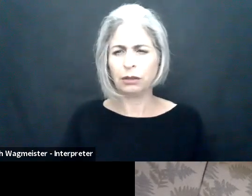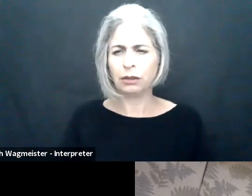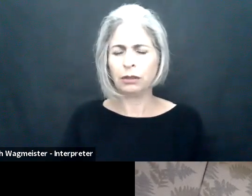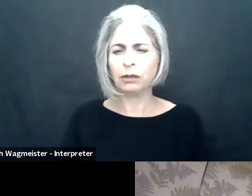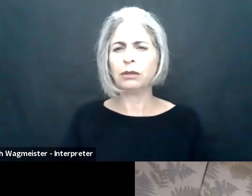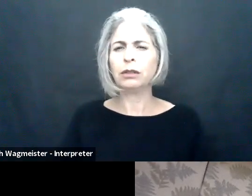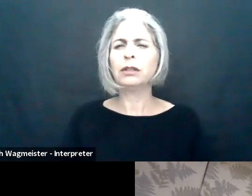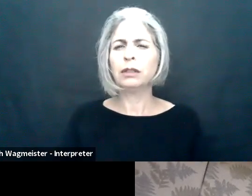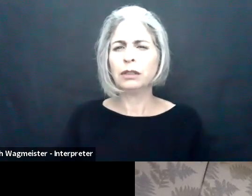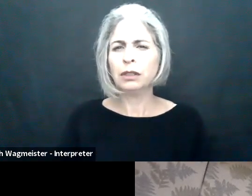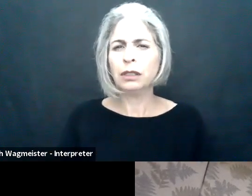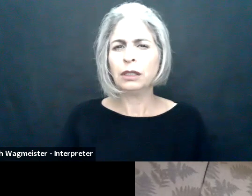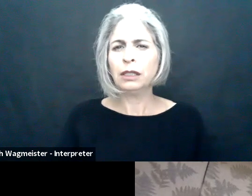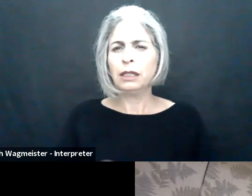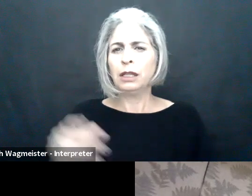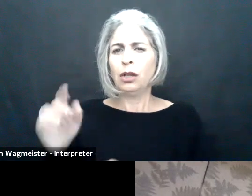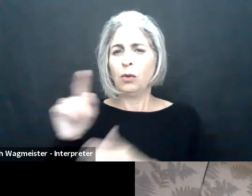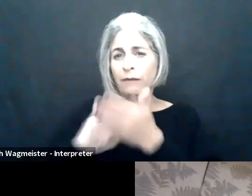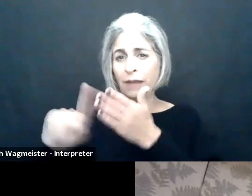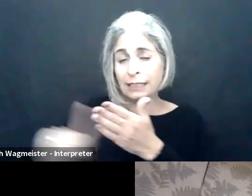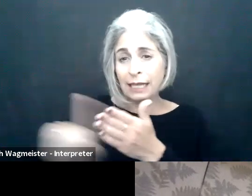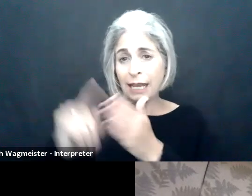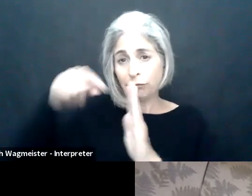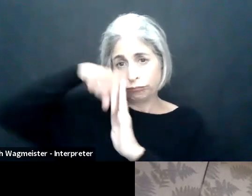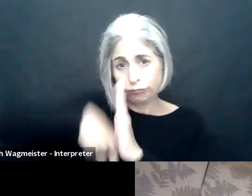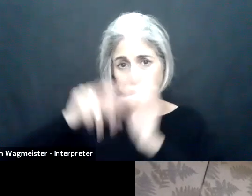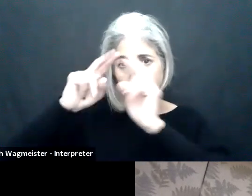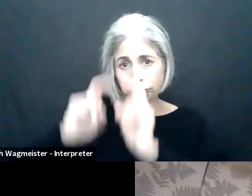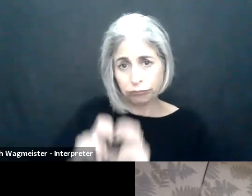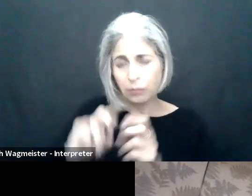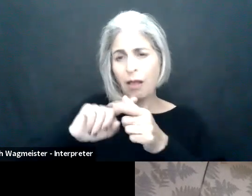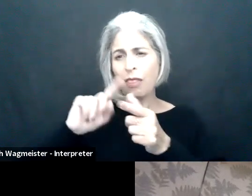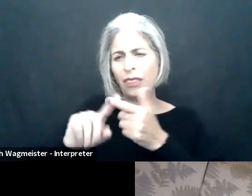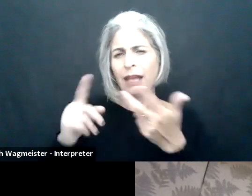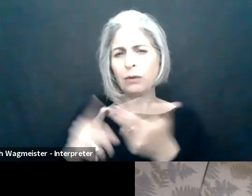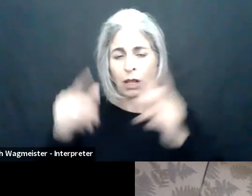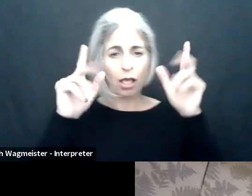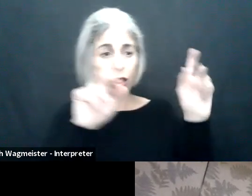questions and investigate further what we may expect in the future. Technology directions that matter for